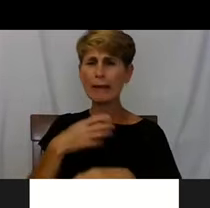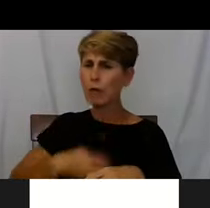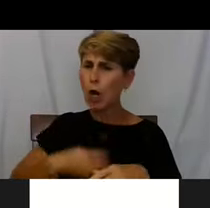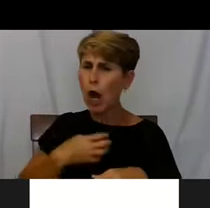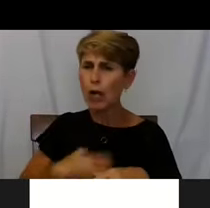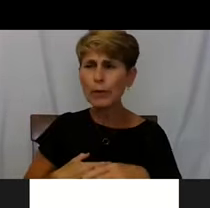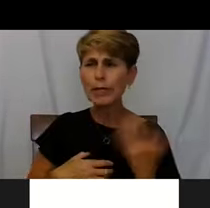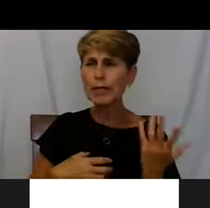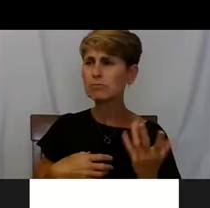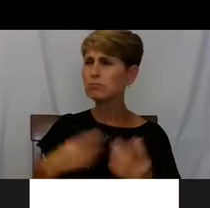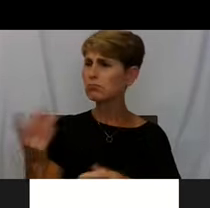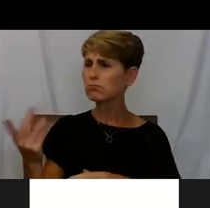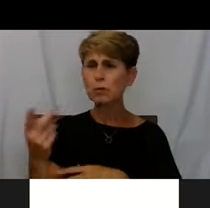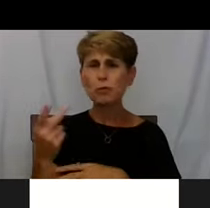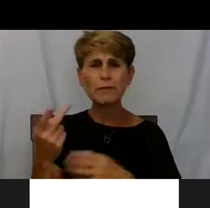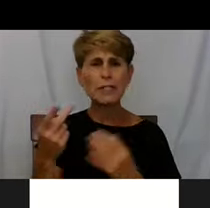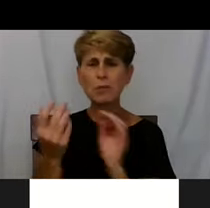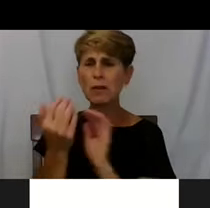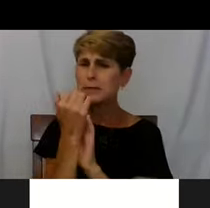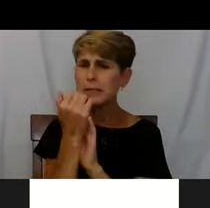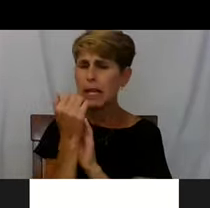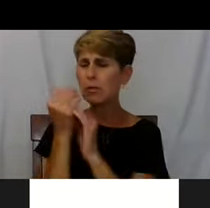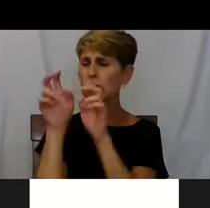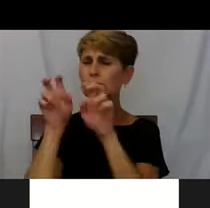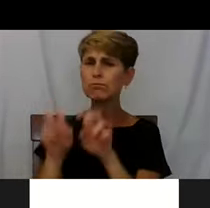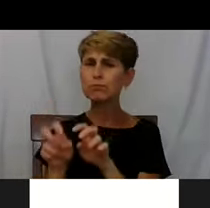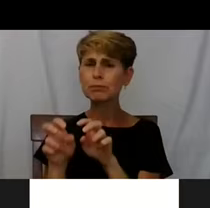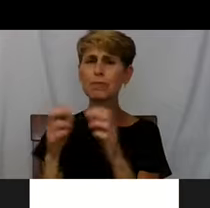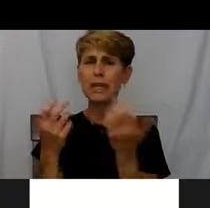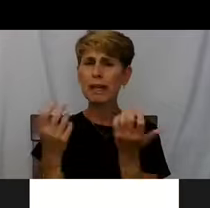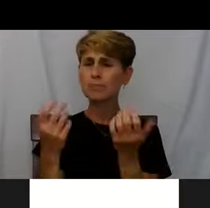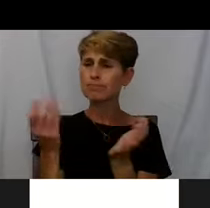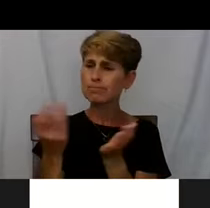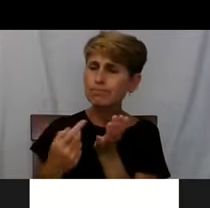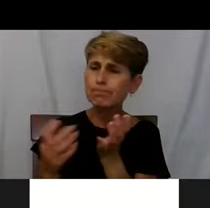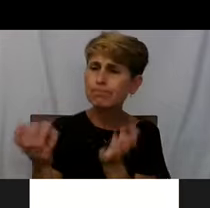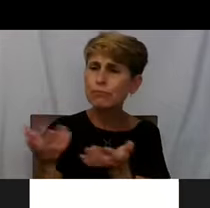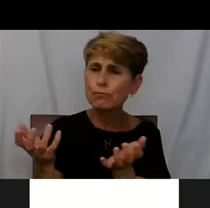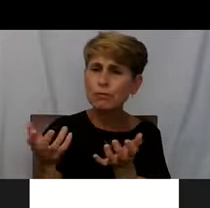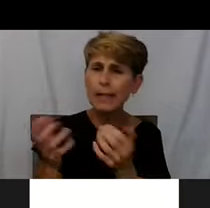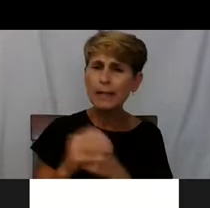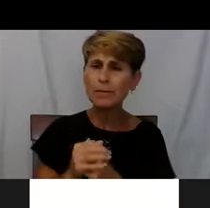And we can sit on the sidewalk and talk while we eat our sandwich. You are a person who needs help.